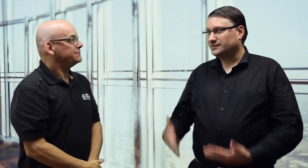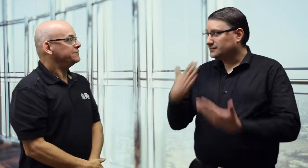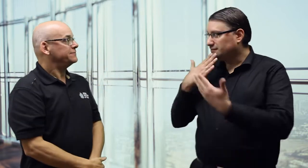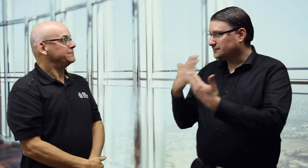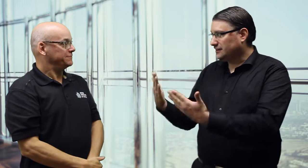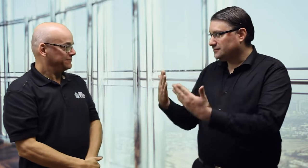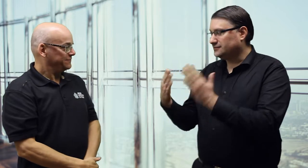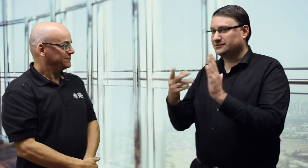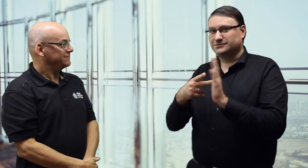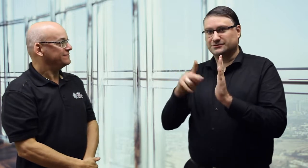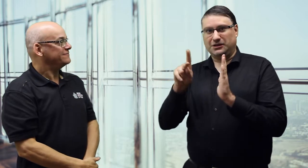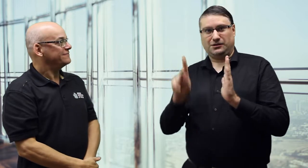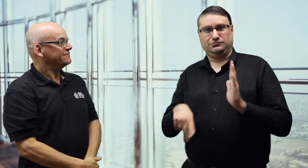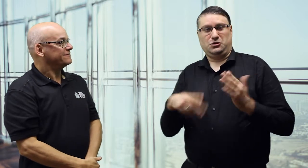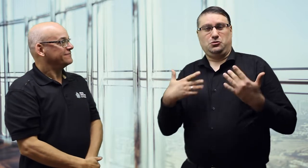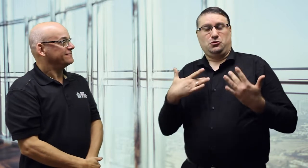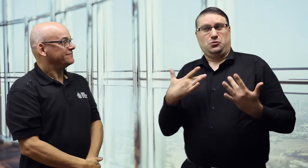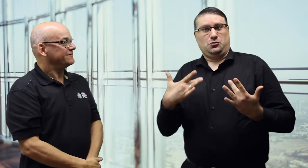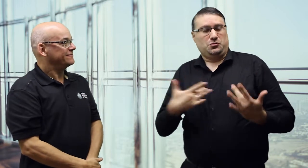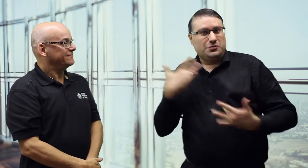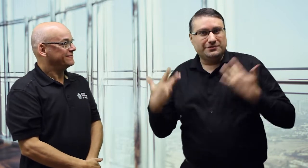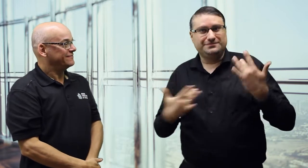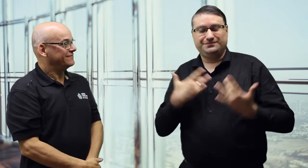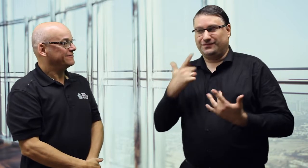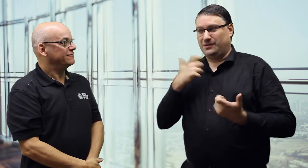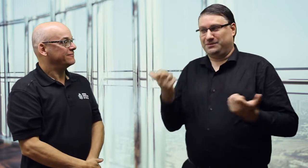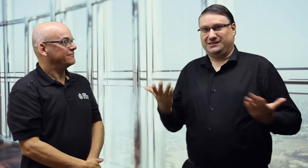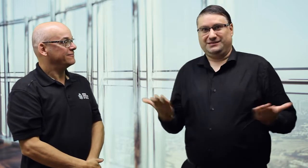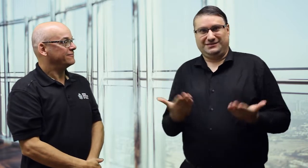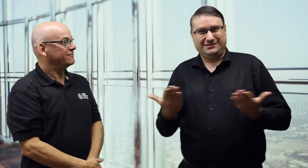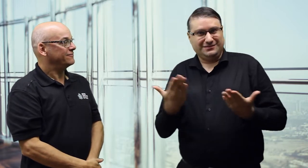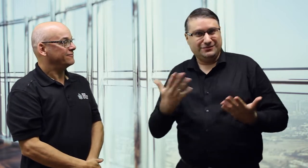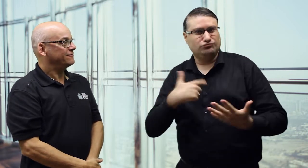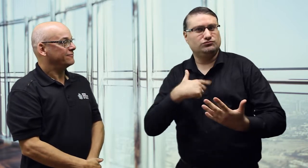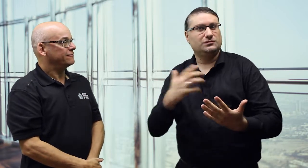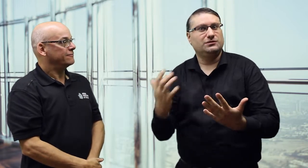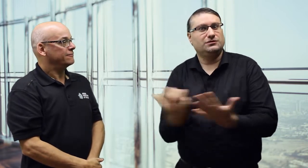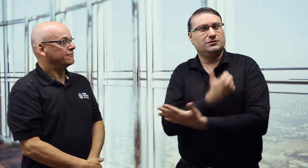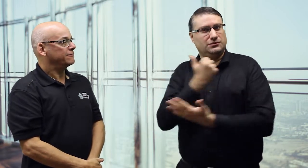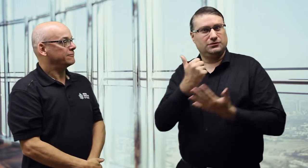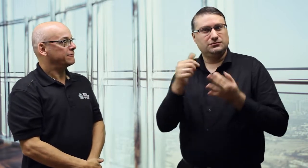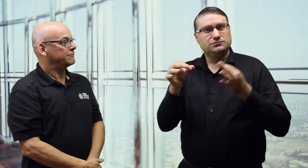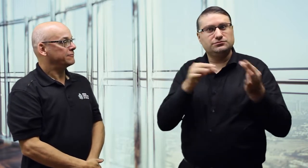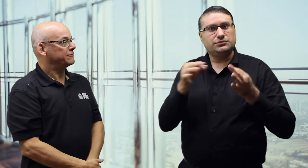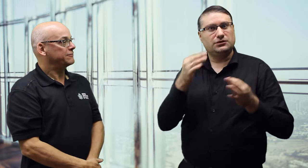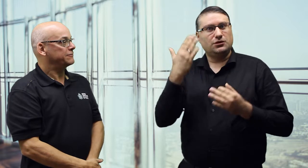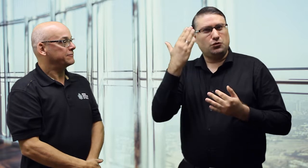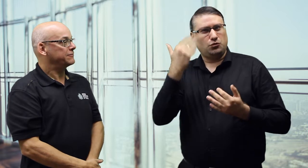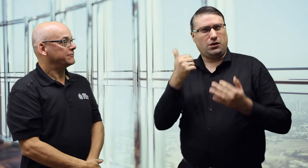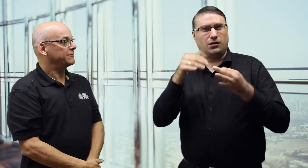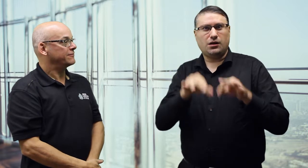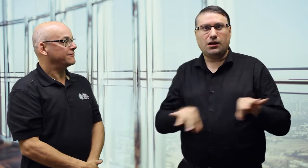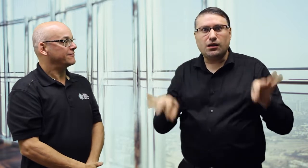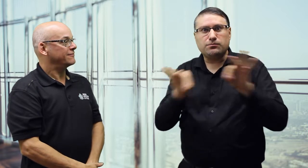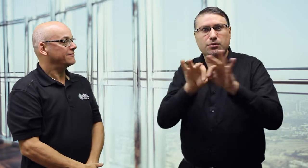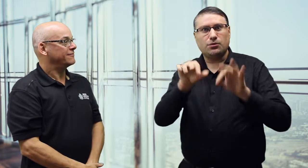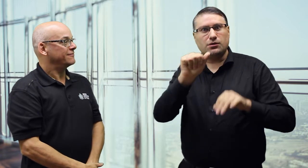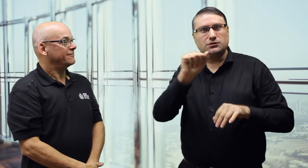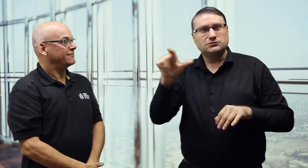Frank: Thank you, Donald Prong. I am thrilled to be here to talk about why the official recognition of ASL and LSQ